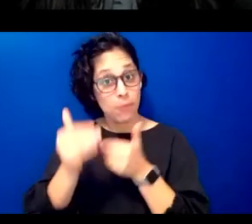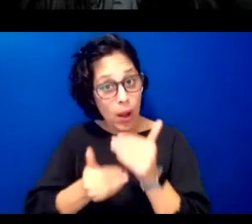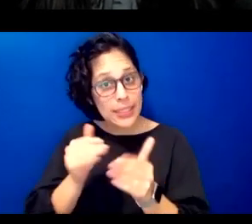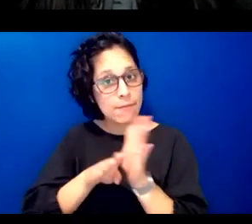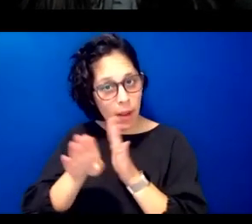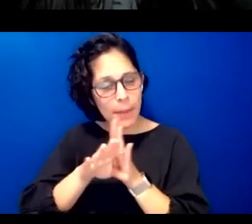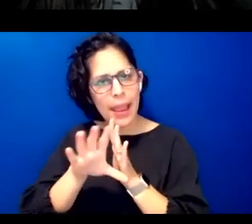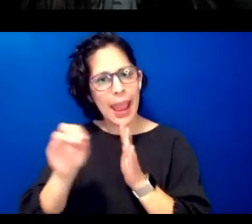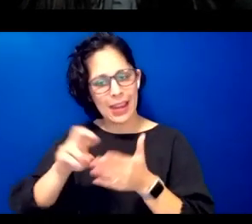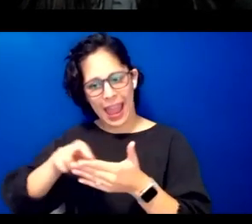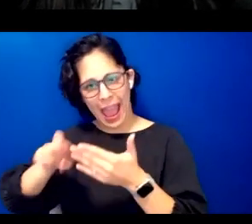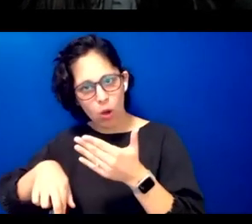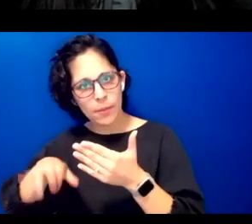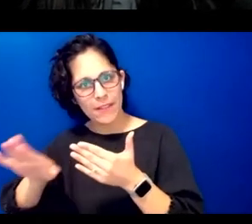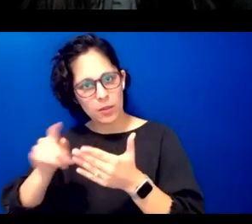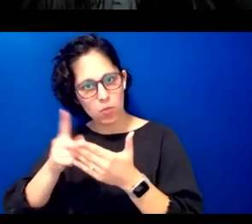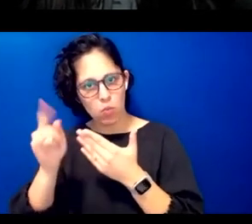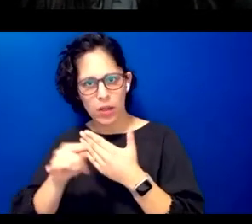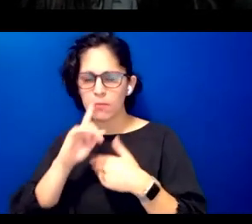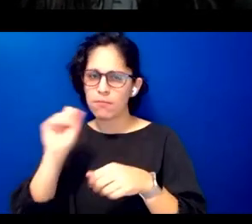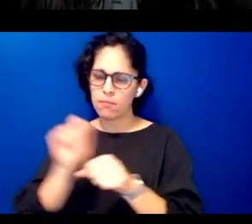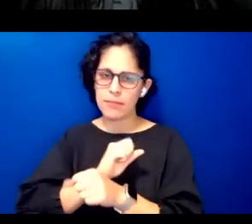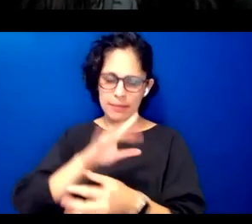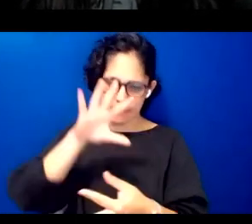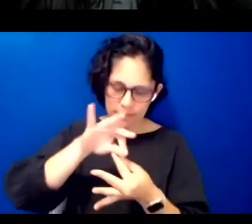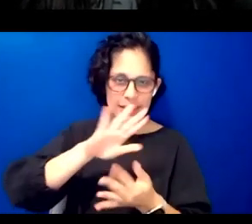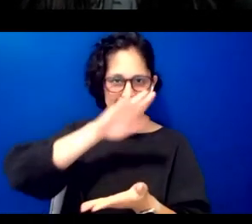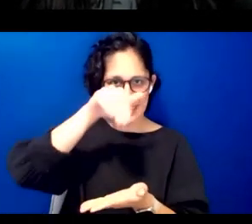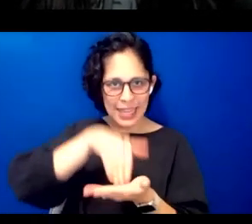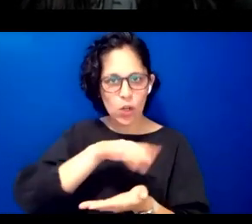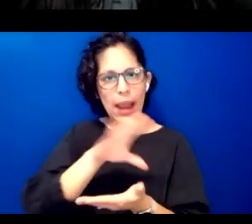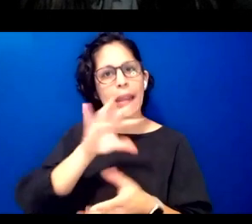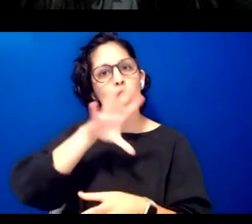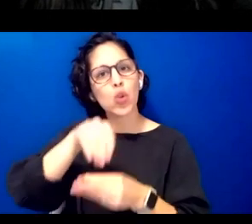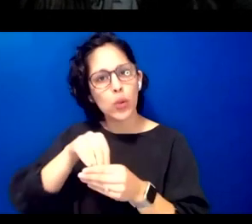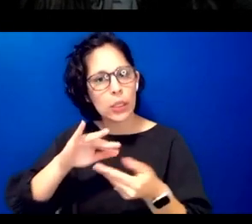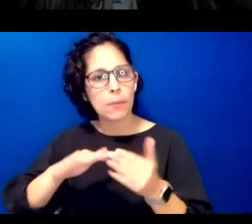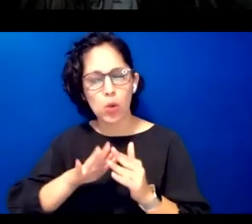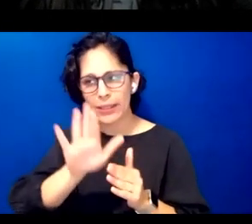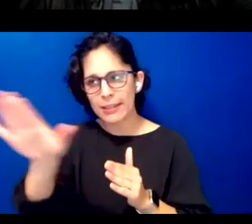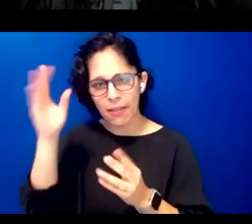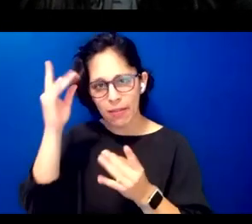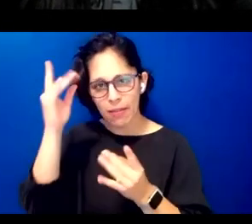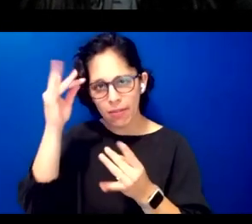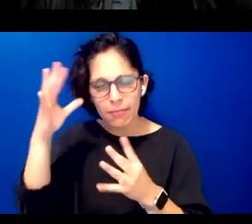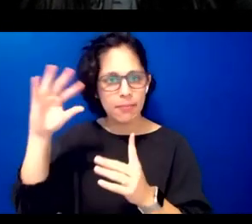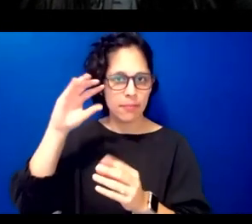outcomes of his project centered and included the community collaborated across the generations